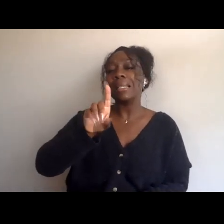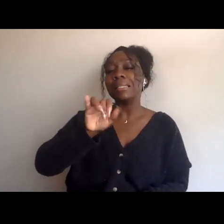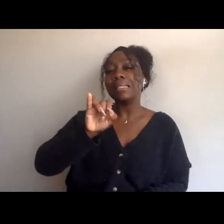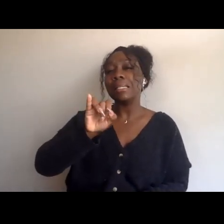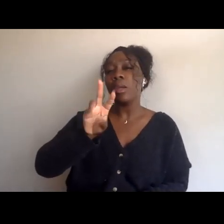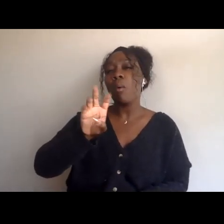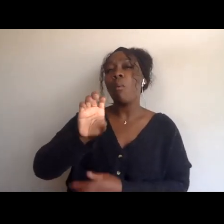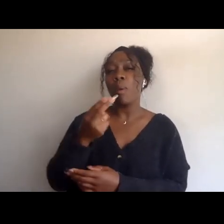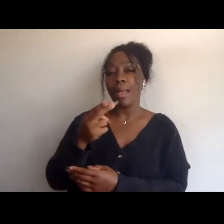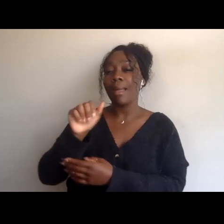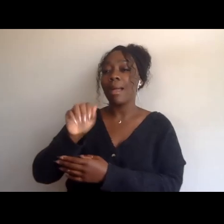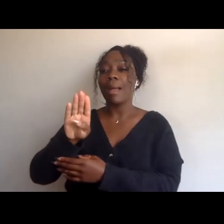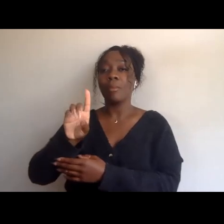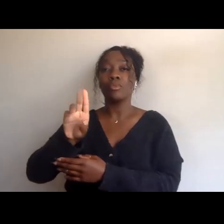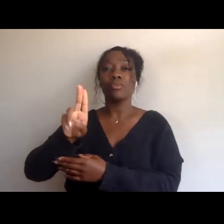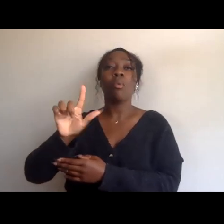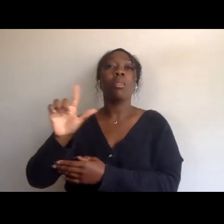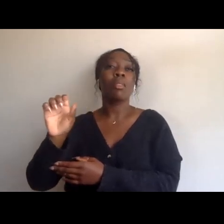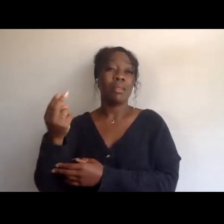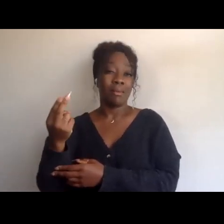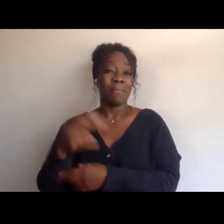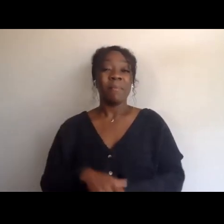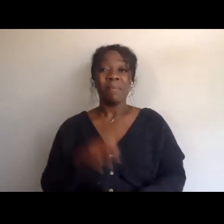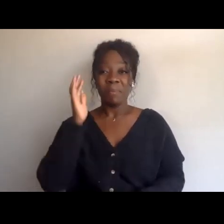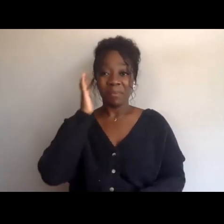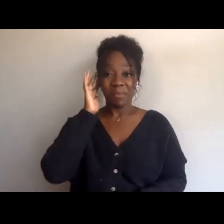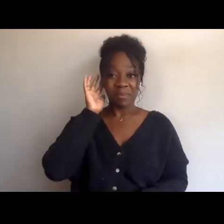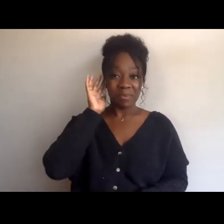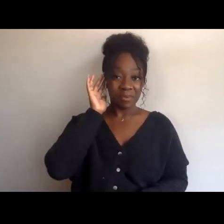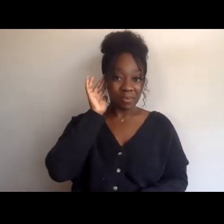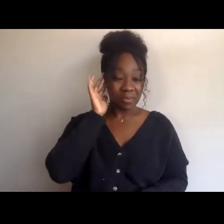Okay well, Eid Mubarak everybody,